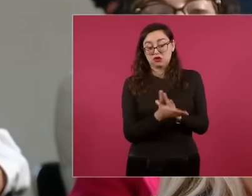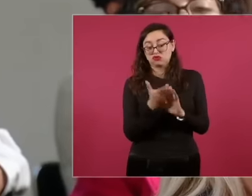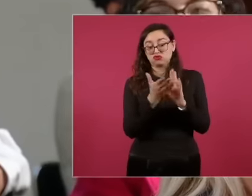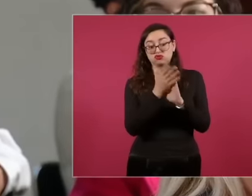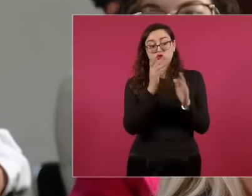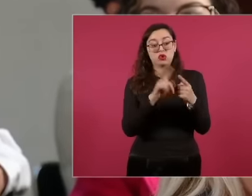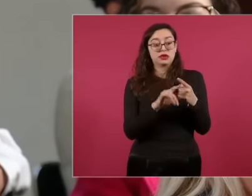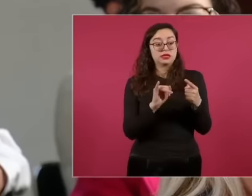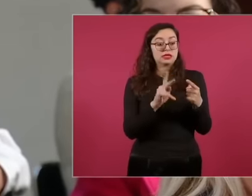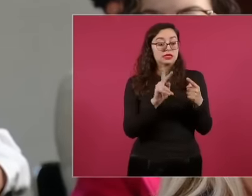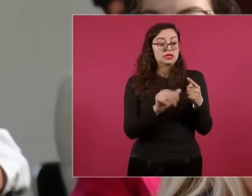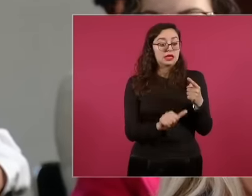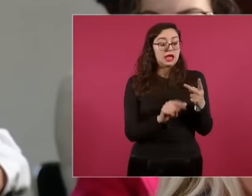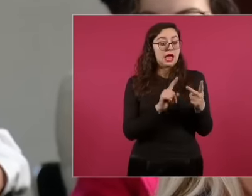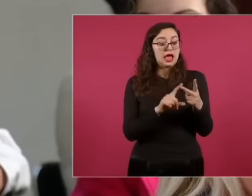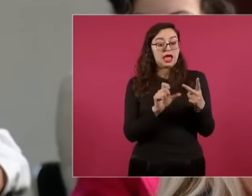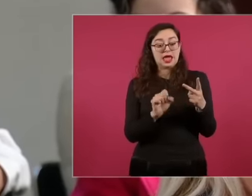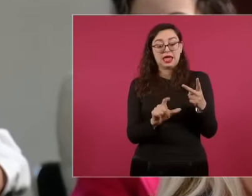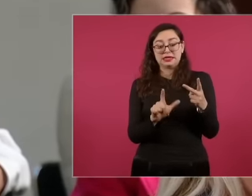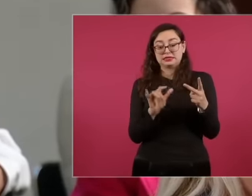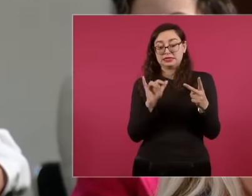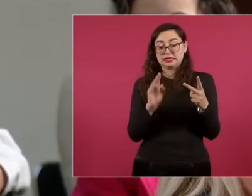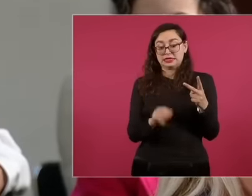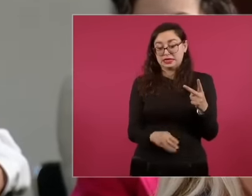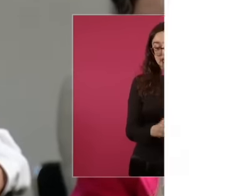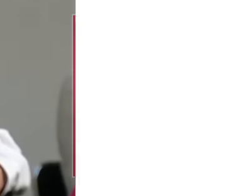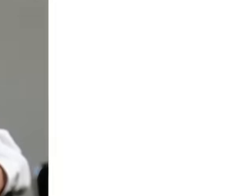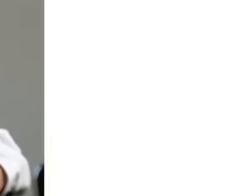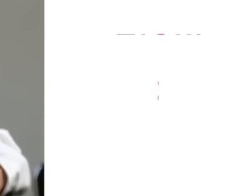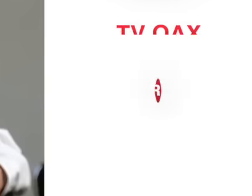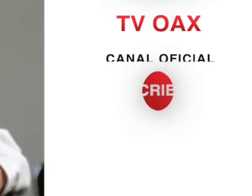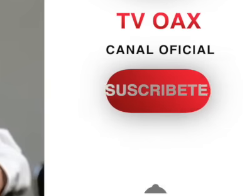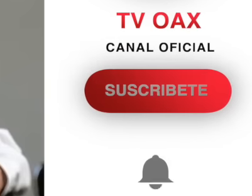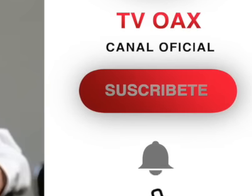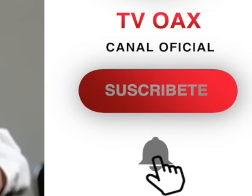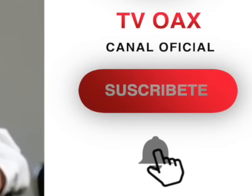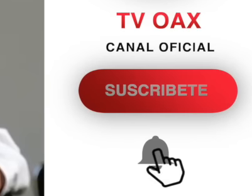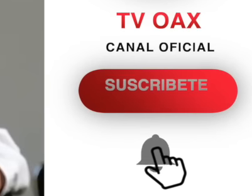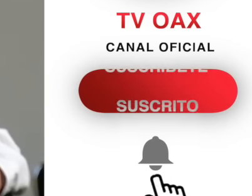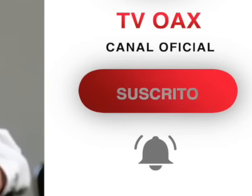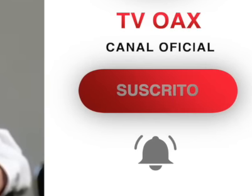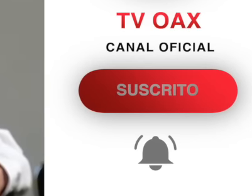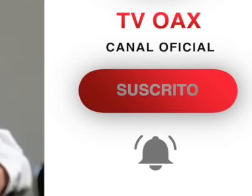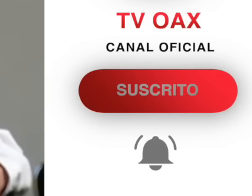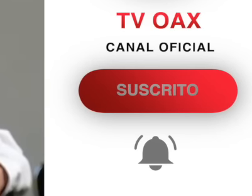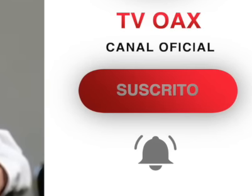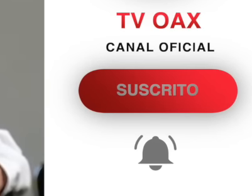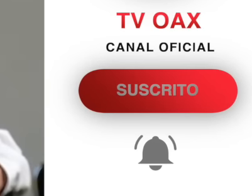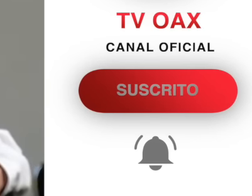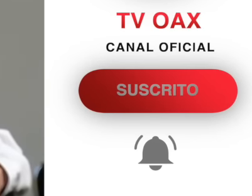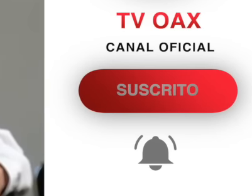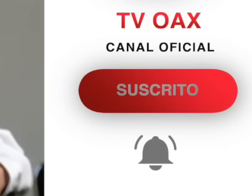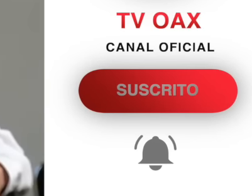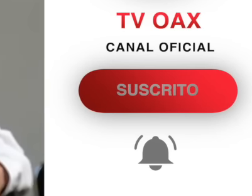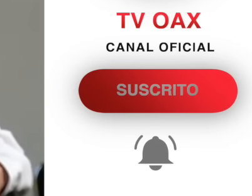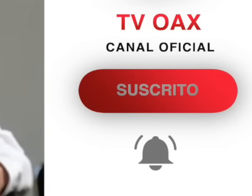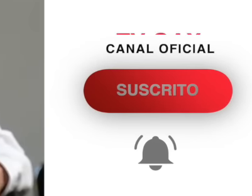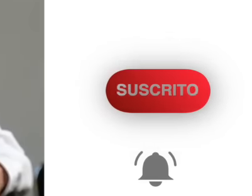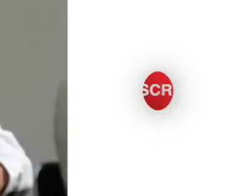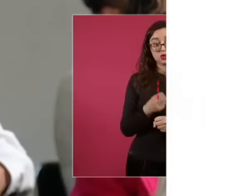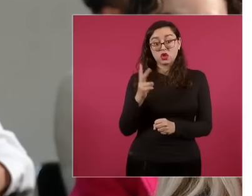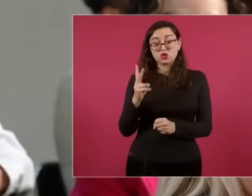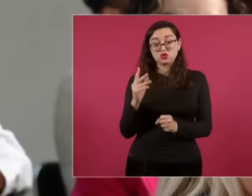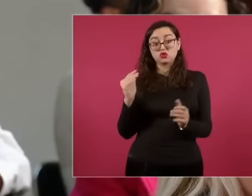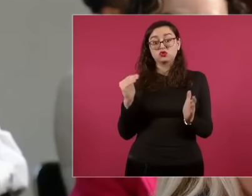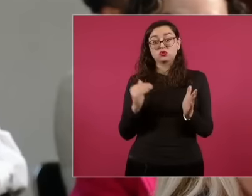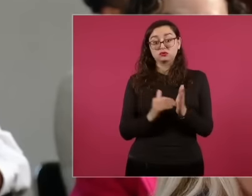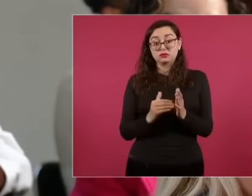he is very close to the government and that in the last year they disappeared 2000 small